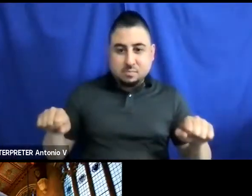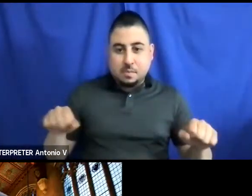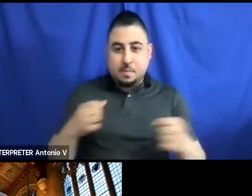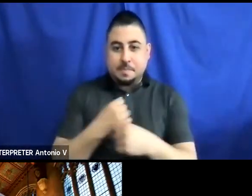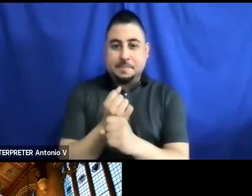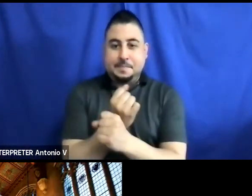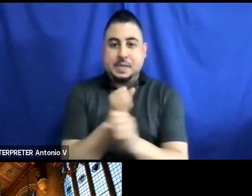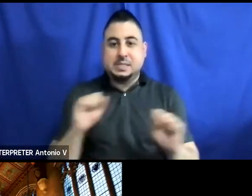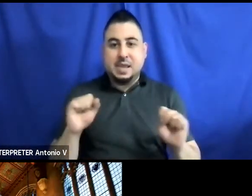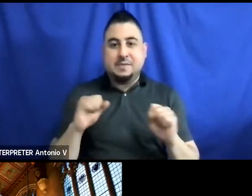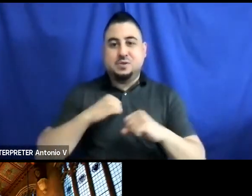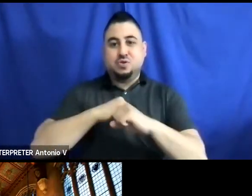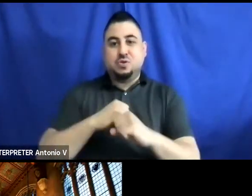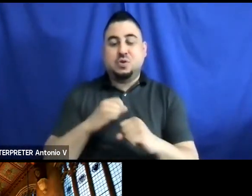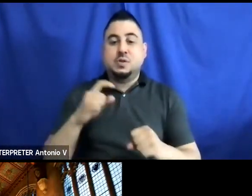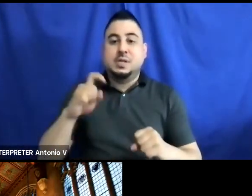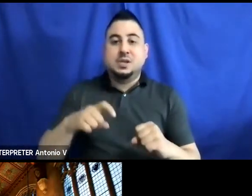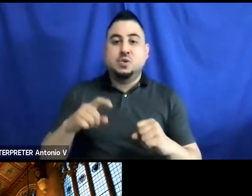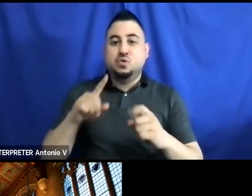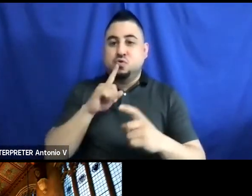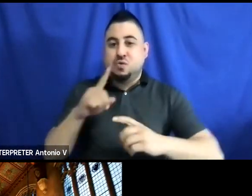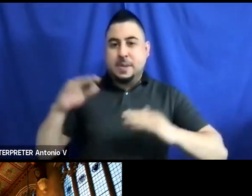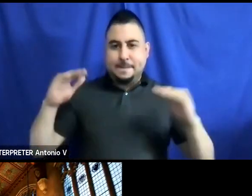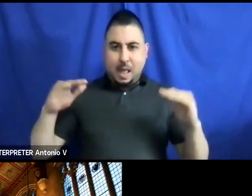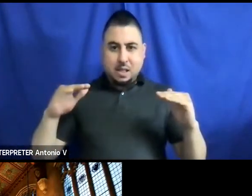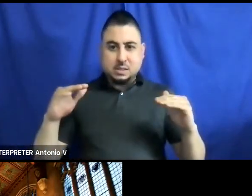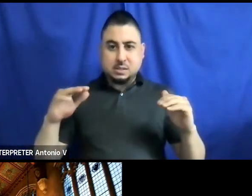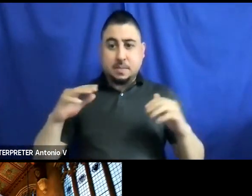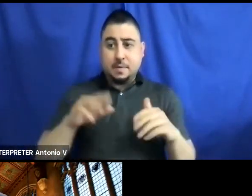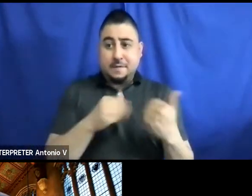and more secure. So, we need to strike the right balance of providing those for people